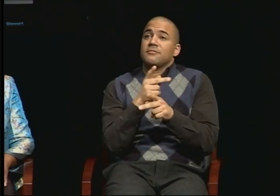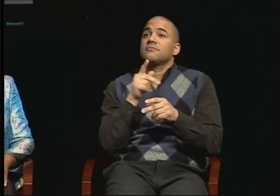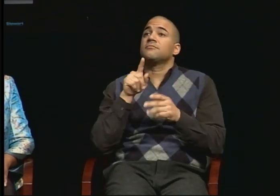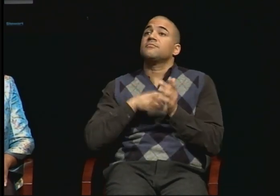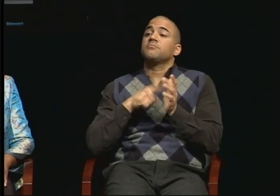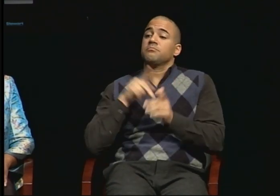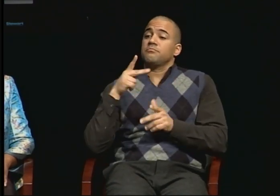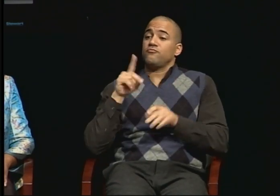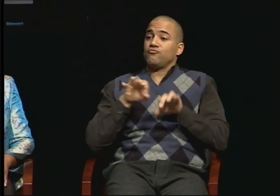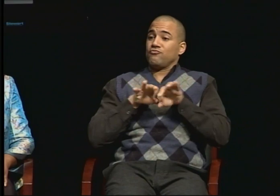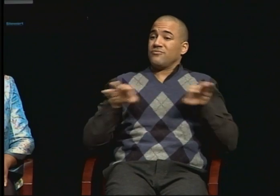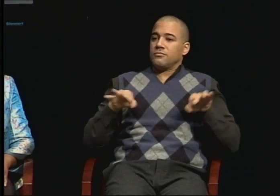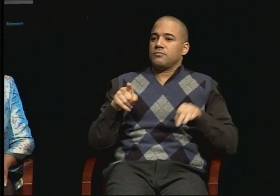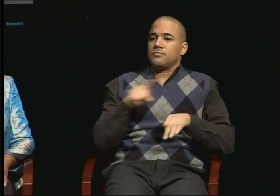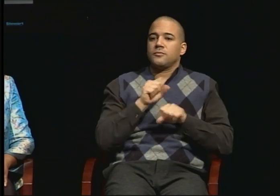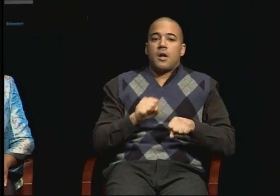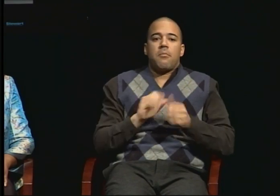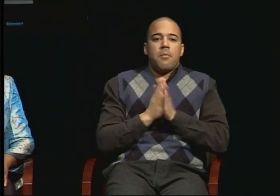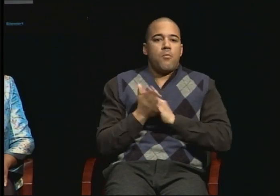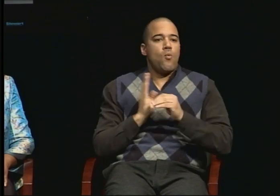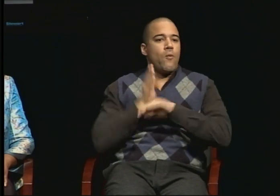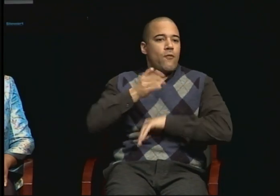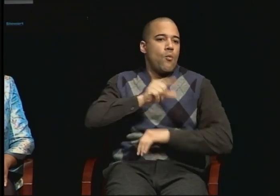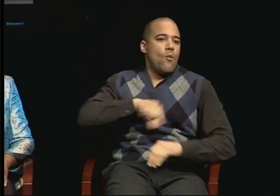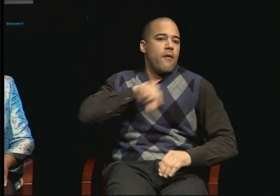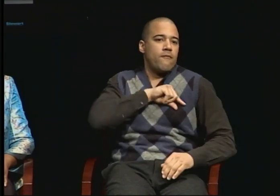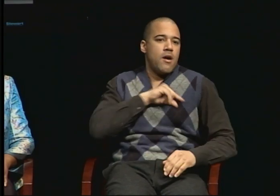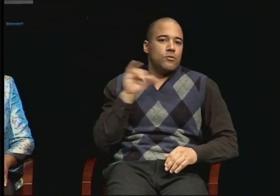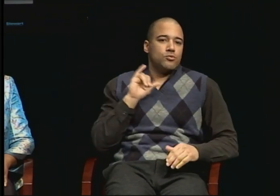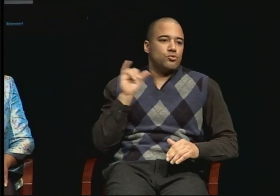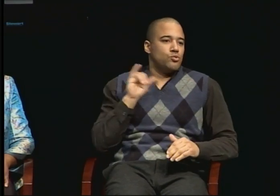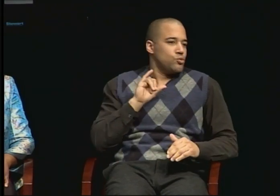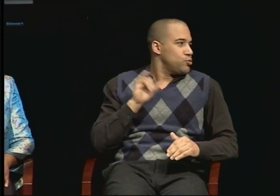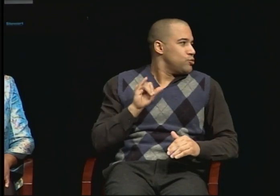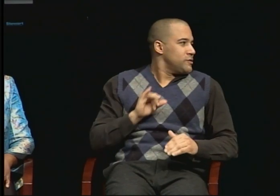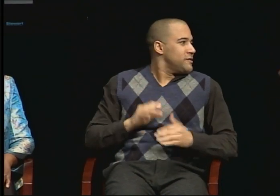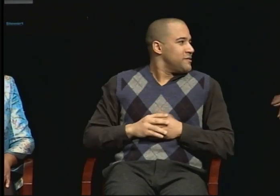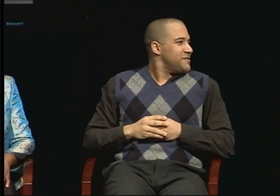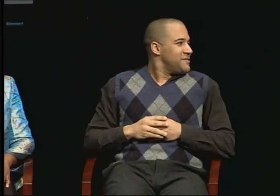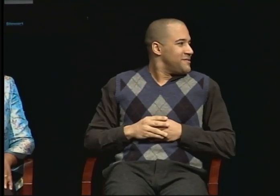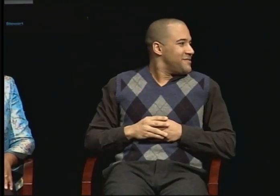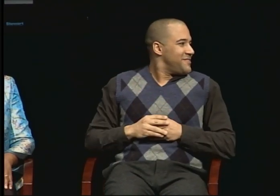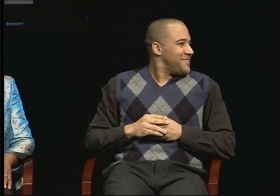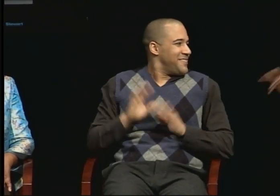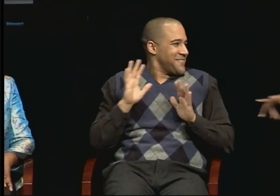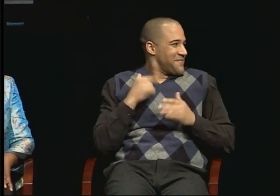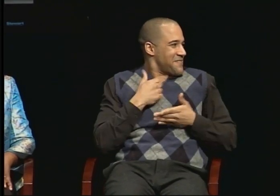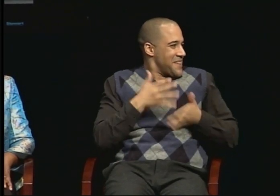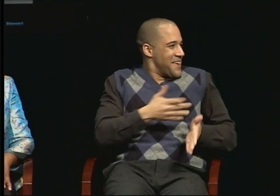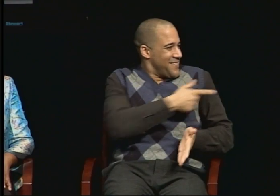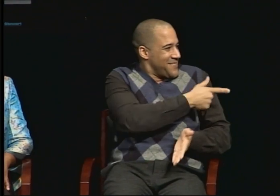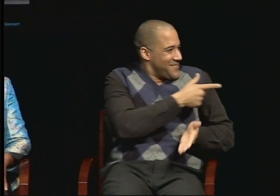Thank you for adding that. Thank you very much for adding that. Well said. So it's not the answer to everything. It really isn't.